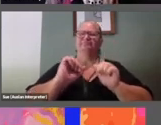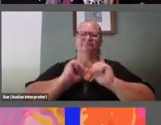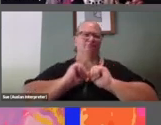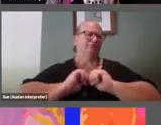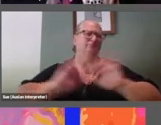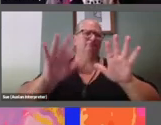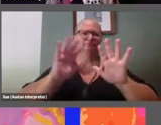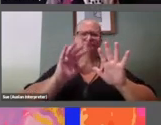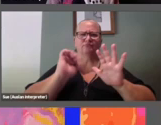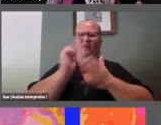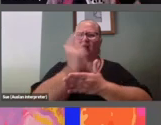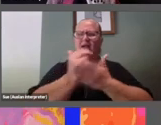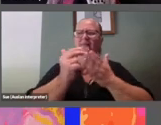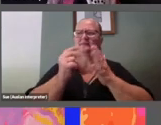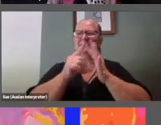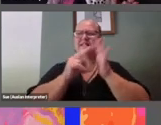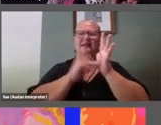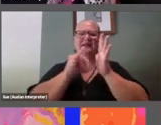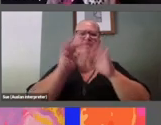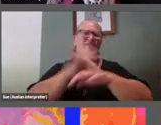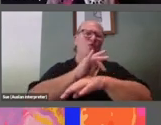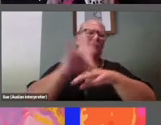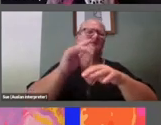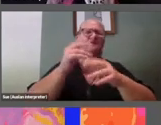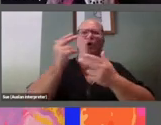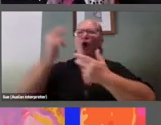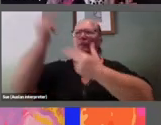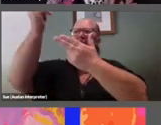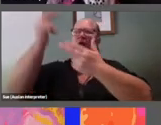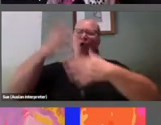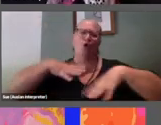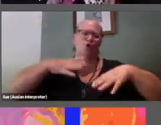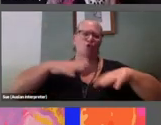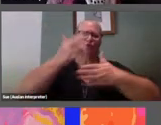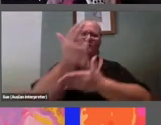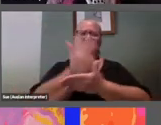installation, opera, costume design and dance.